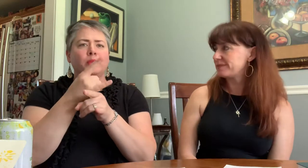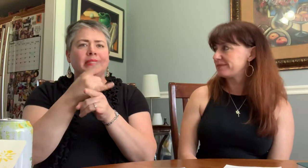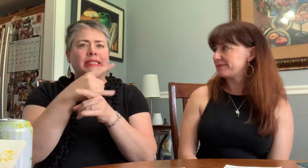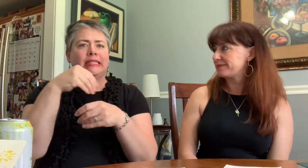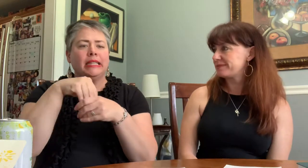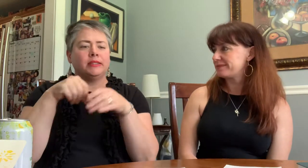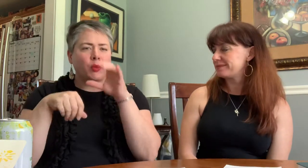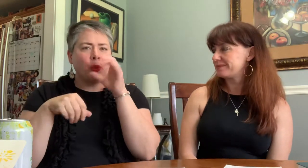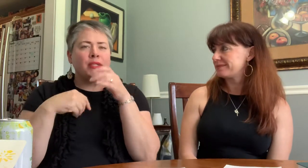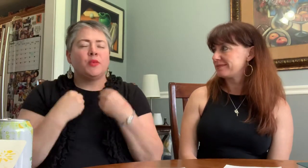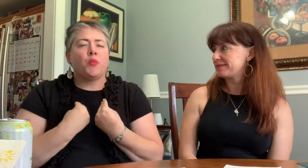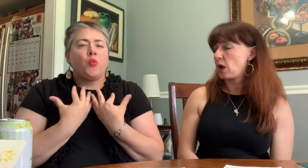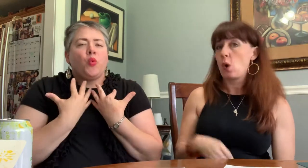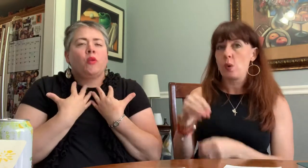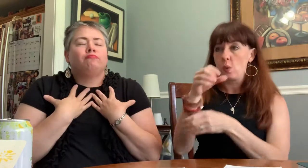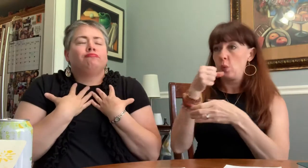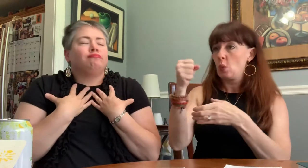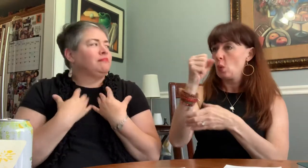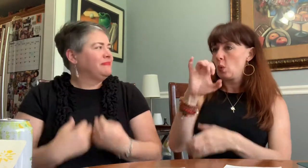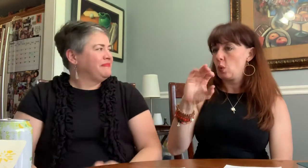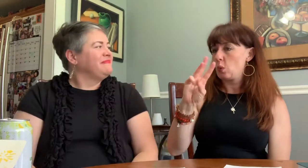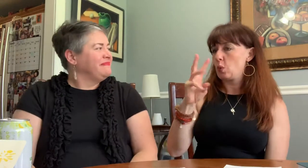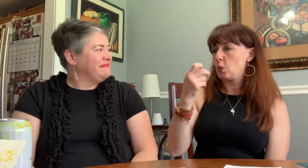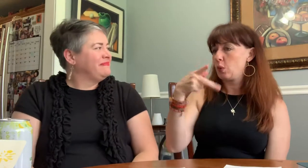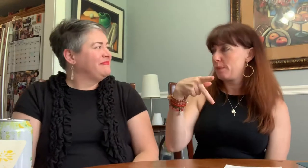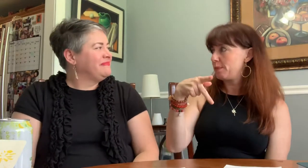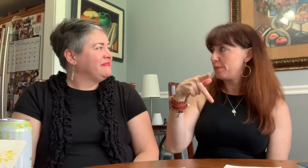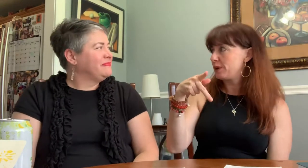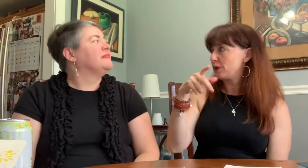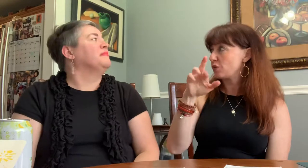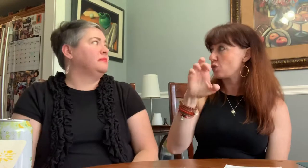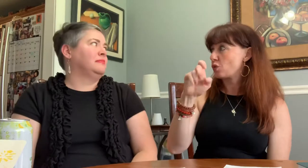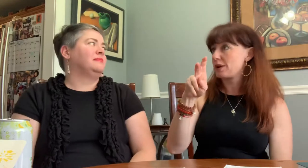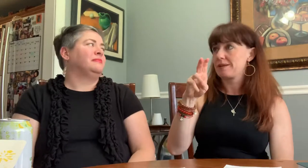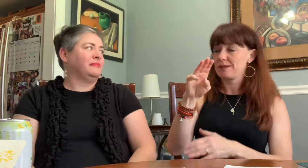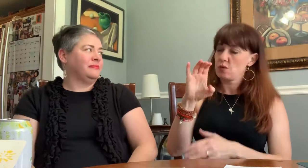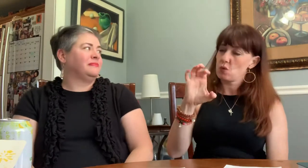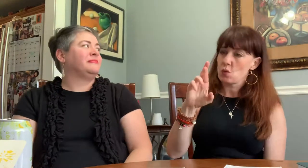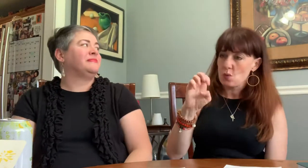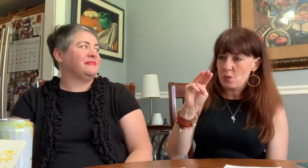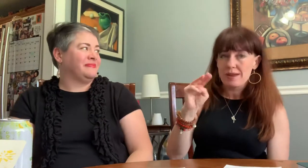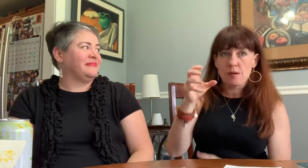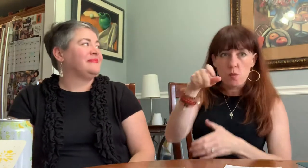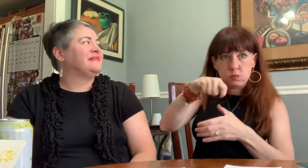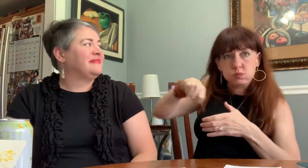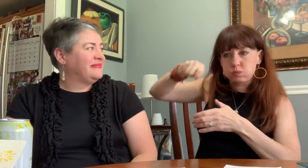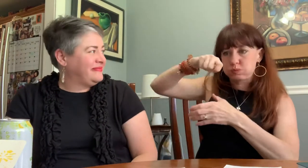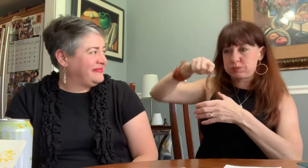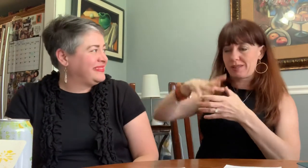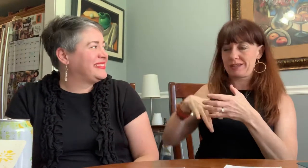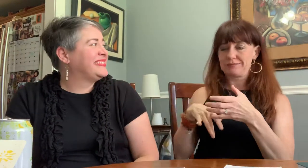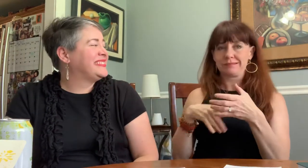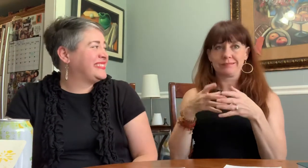Oh it was warm.. with that big dollop of whip cream!